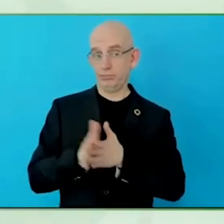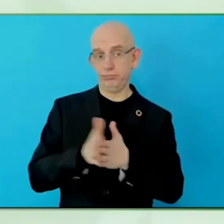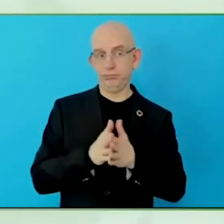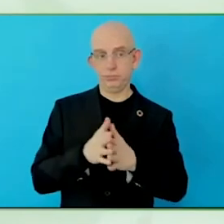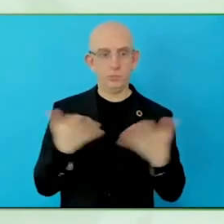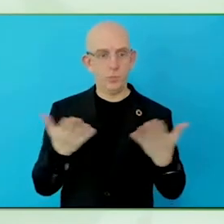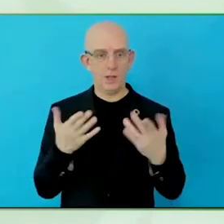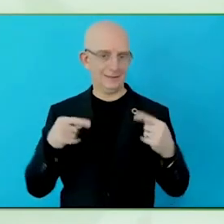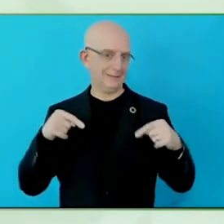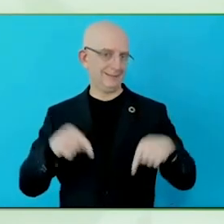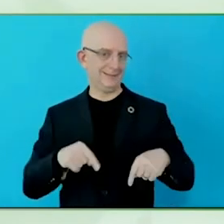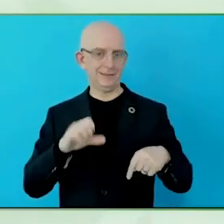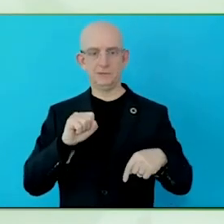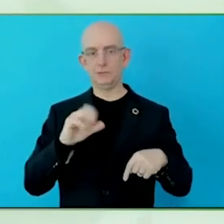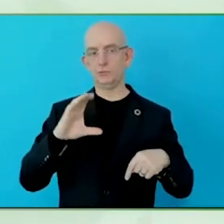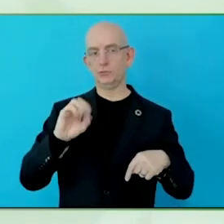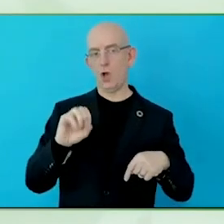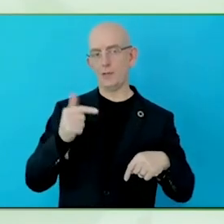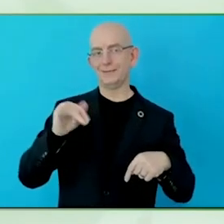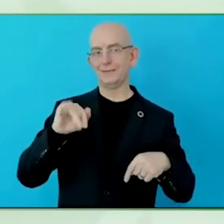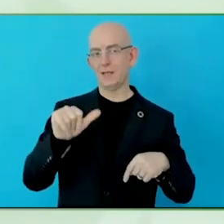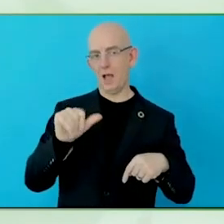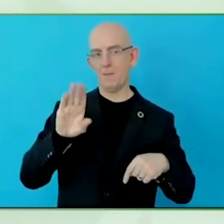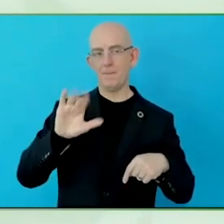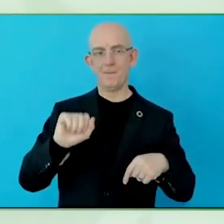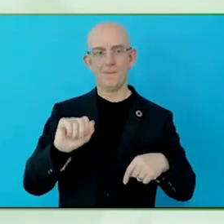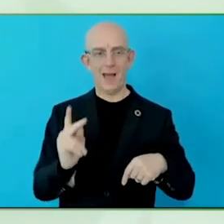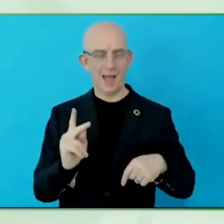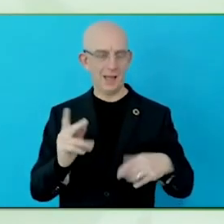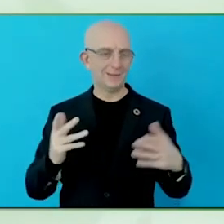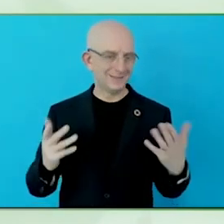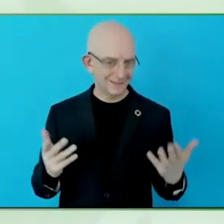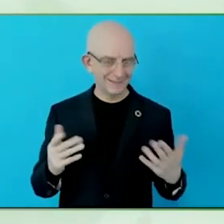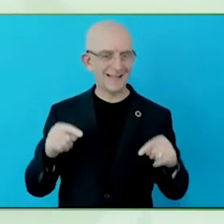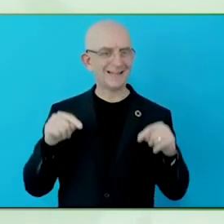and areas where there is amazing opportunity to grow and to learn more.